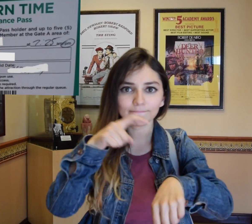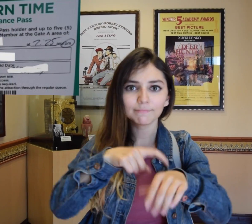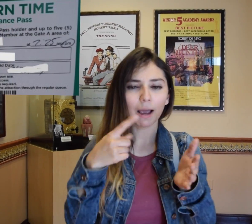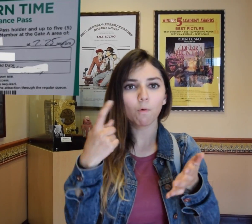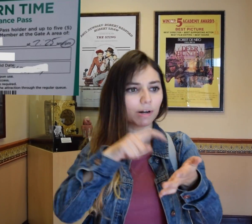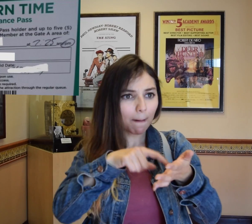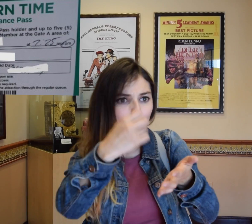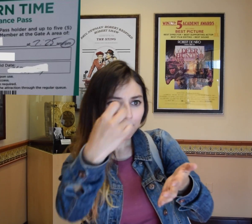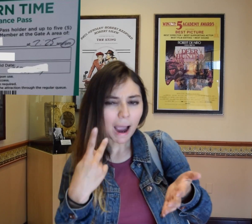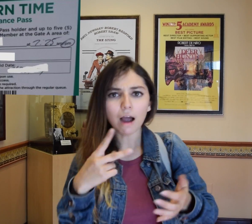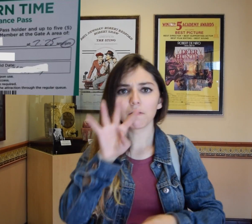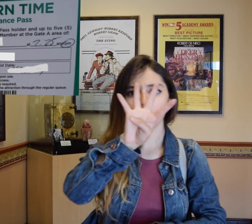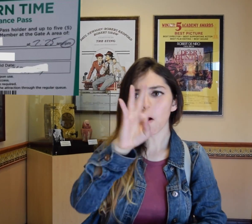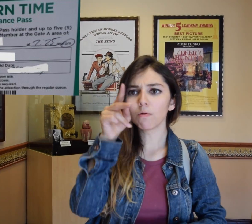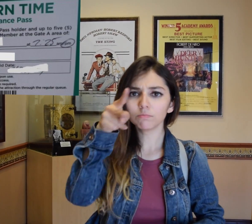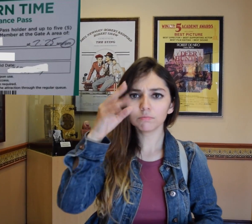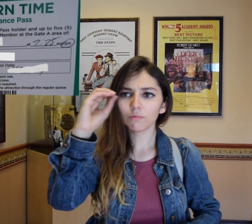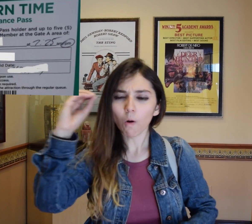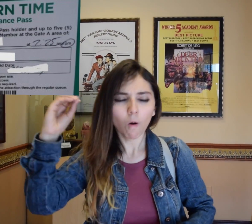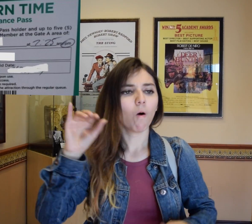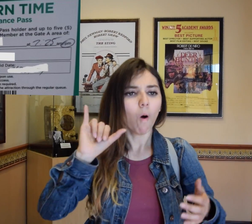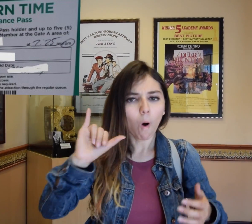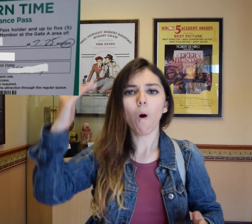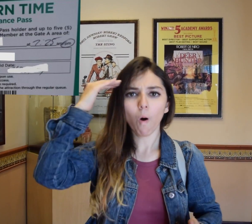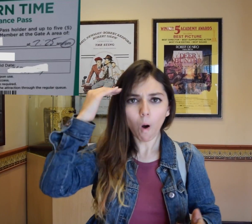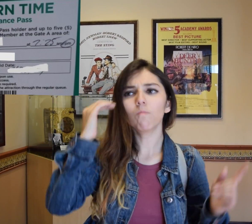They will tell you when to come back. For example, they tell you to come back at 4:00 pm